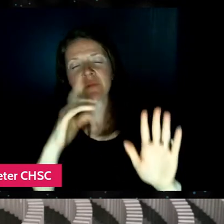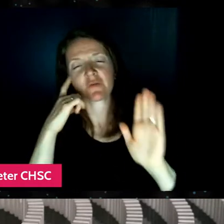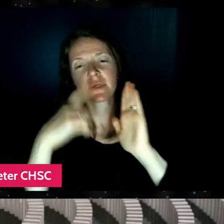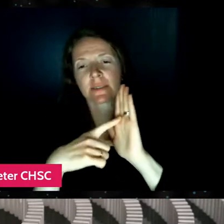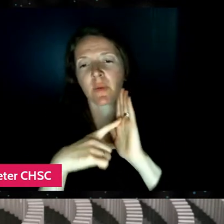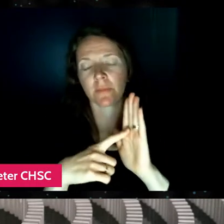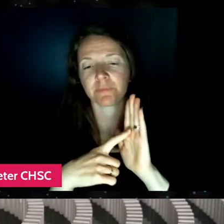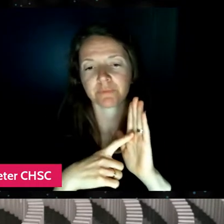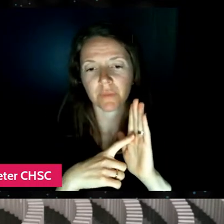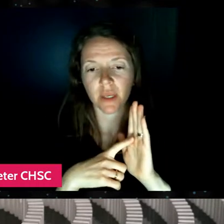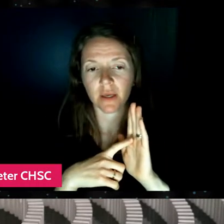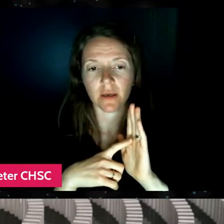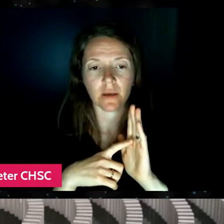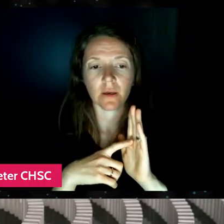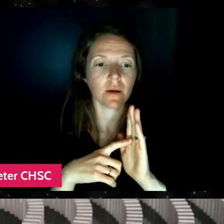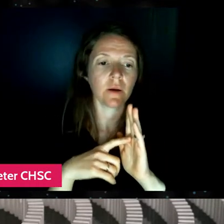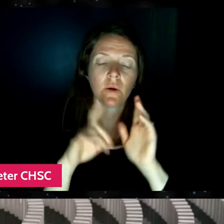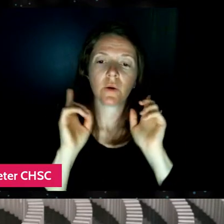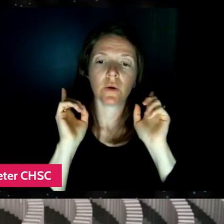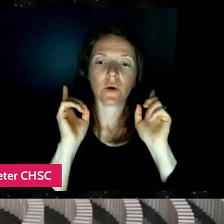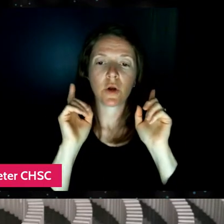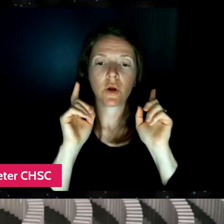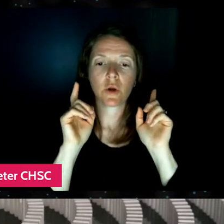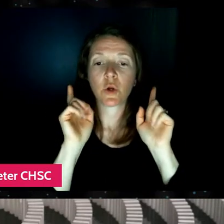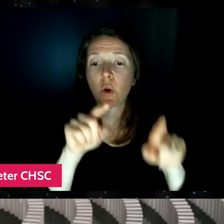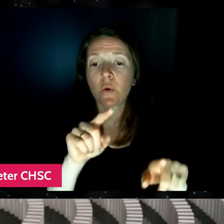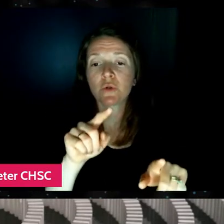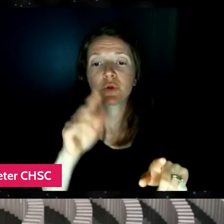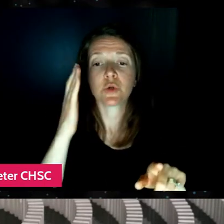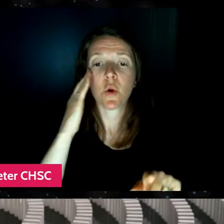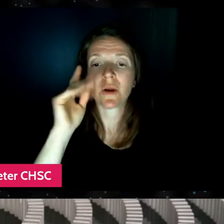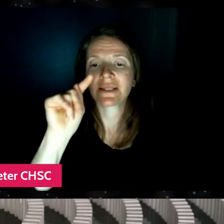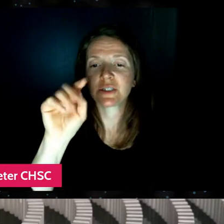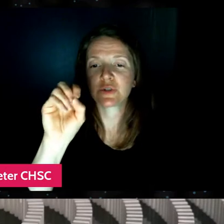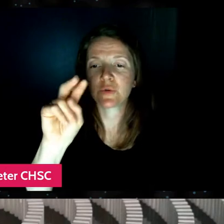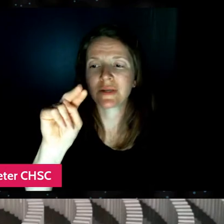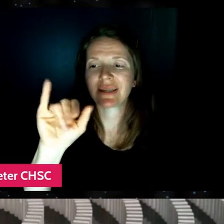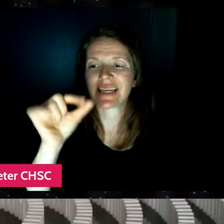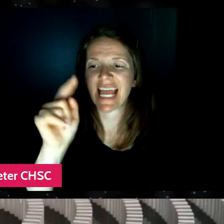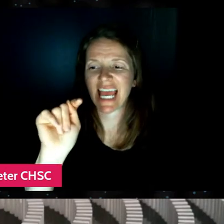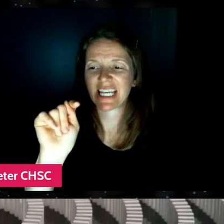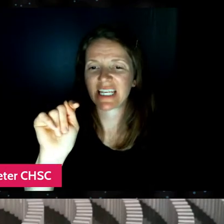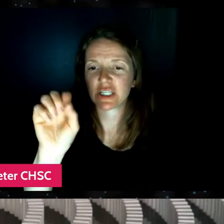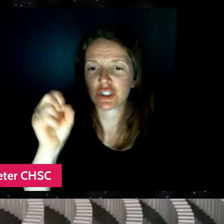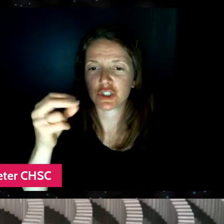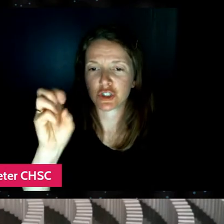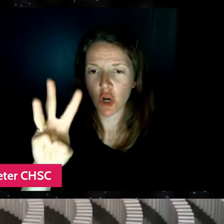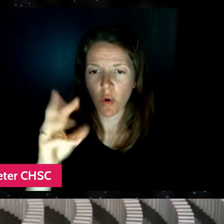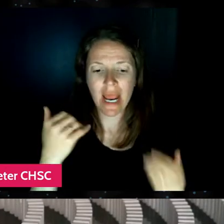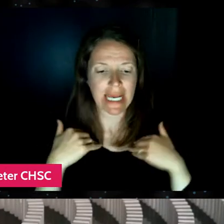we're at, you know, The Tonight Show and she's got a team of domino builders under her